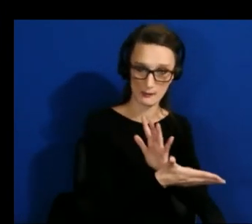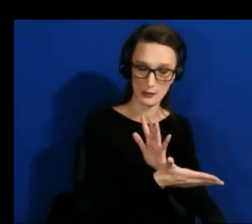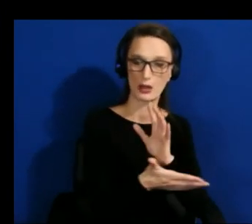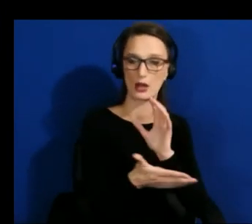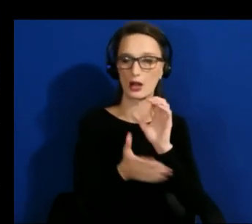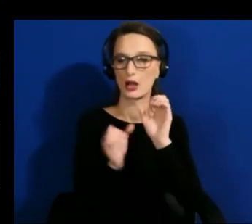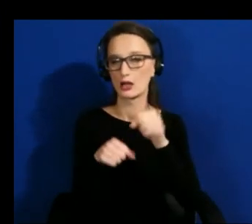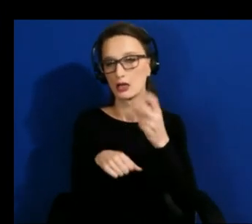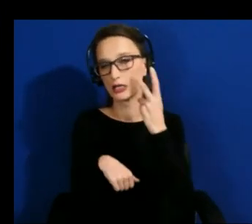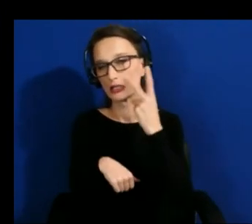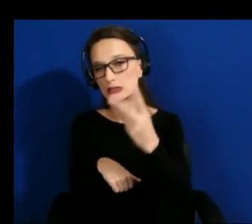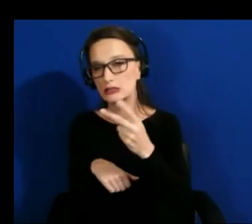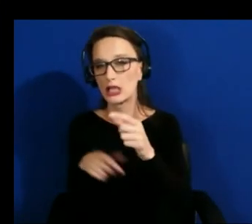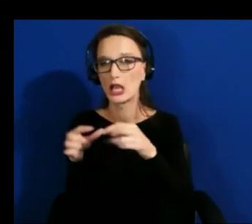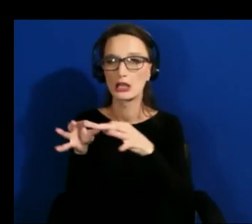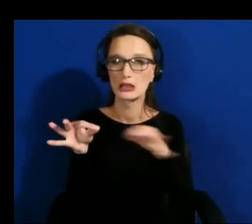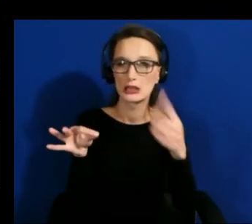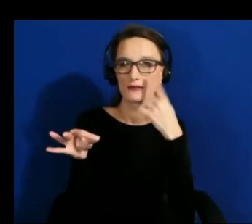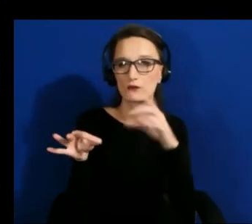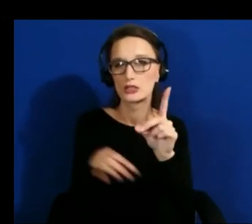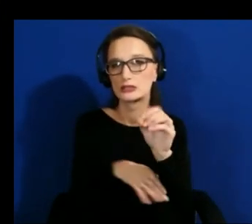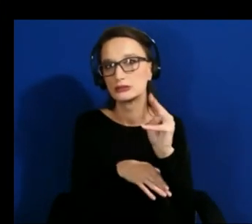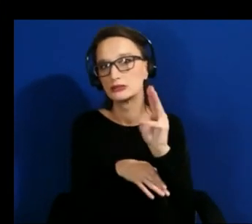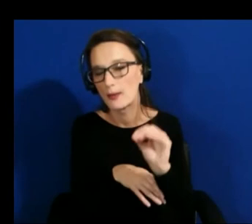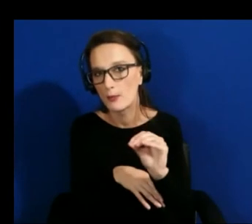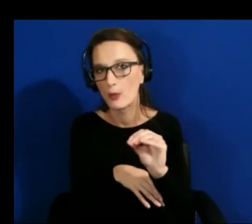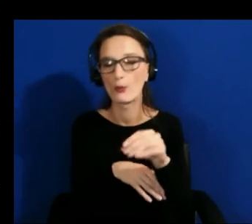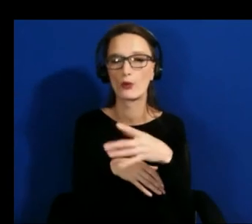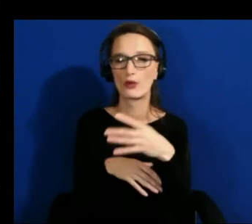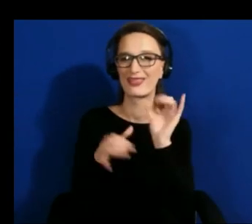go a long way to helping people understand what's been going on in the research field